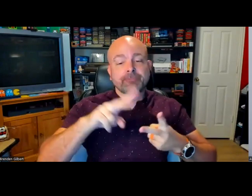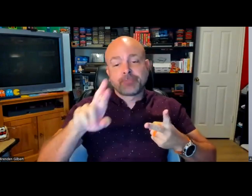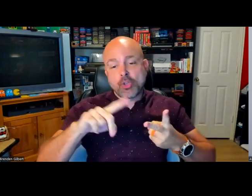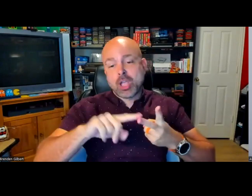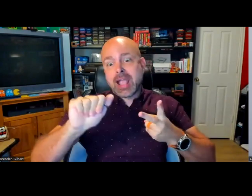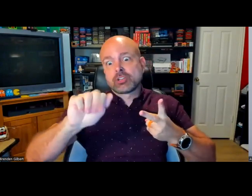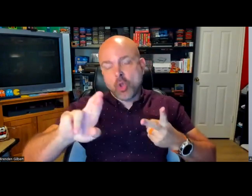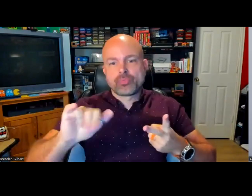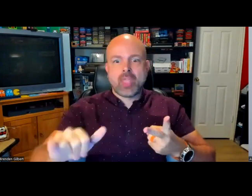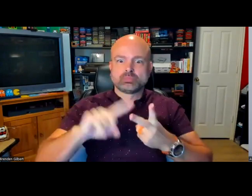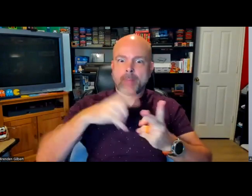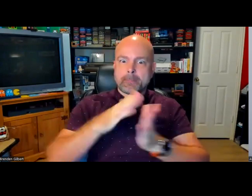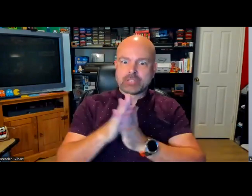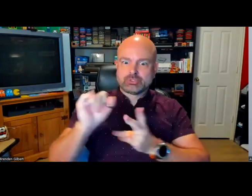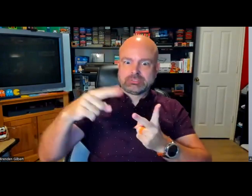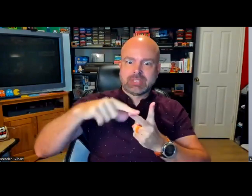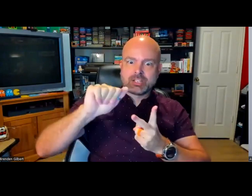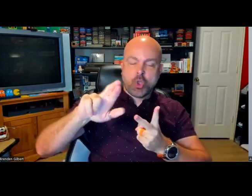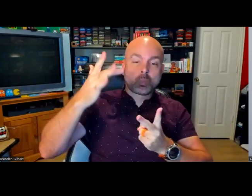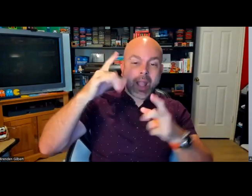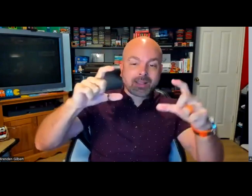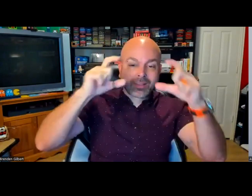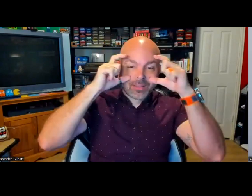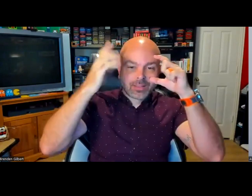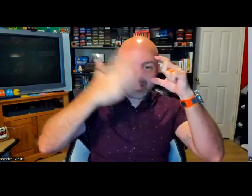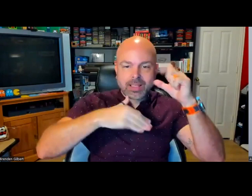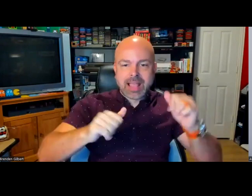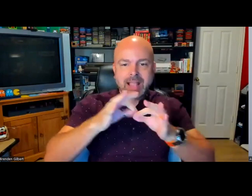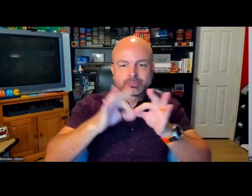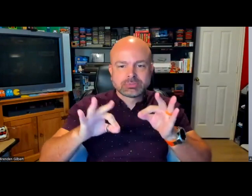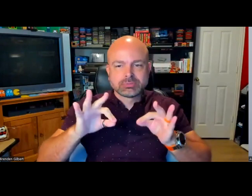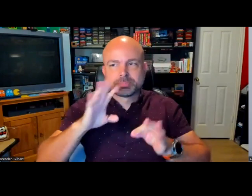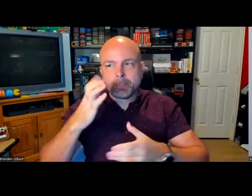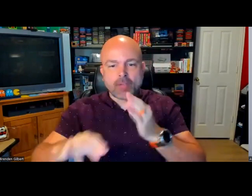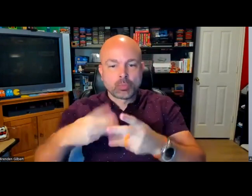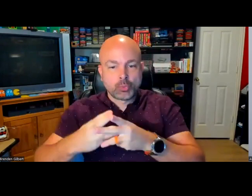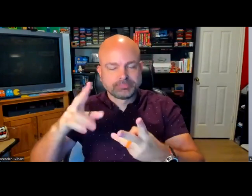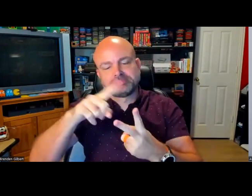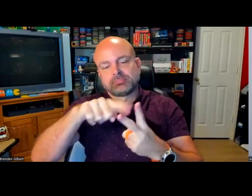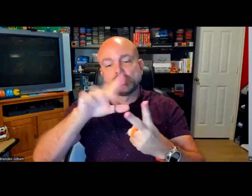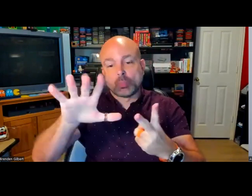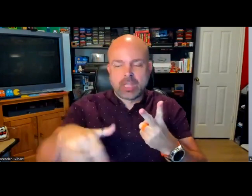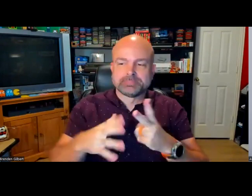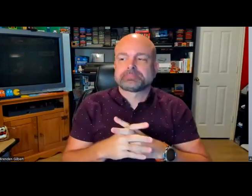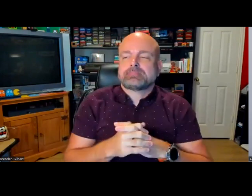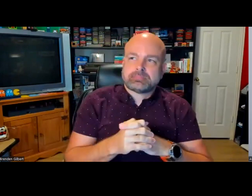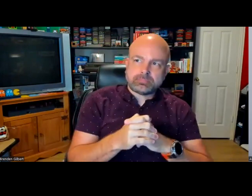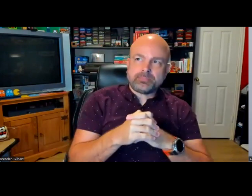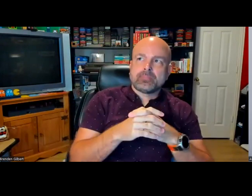still kind of a niche small market but it's not going to be forever. AR is my biggest passion, because of things like